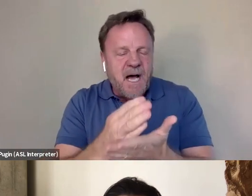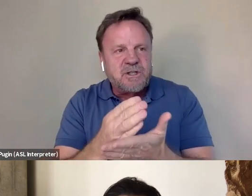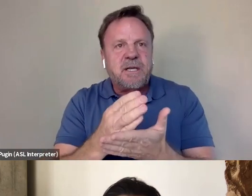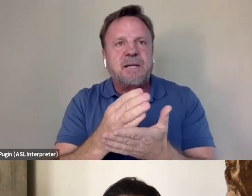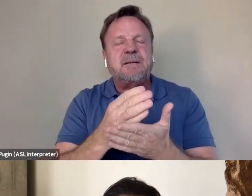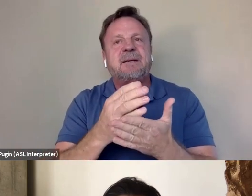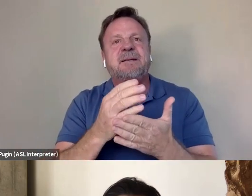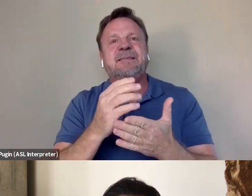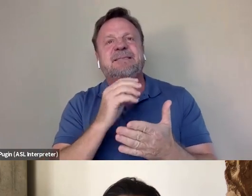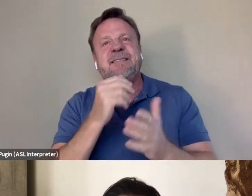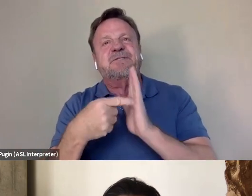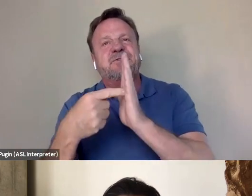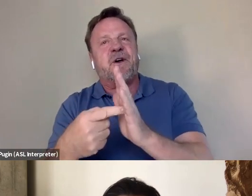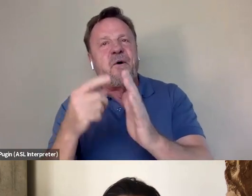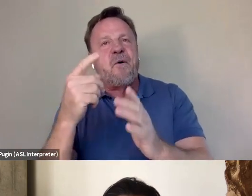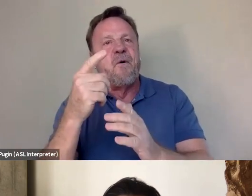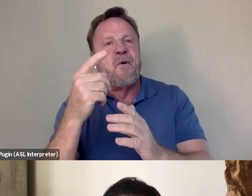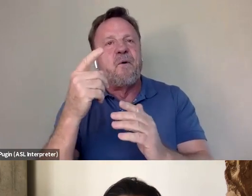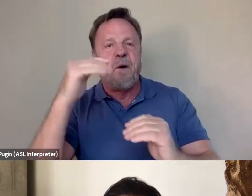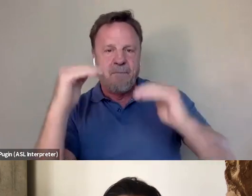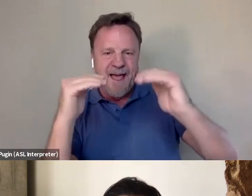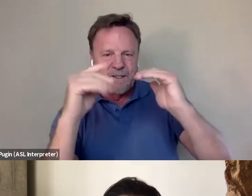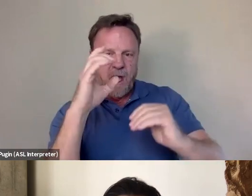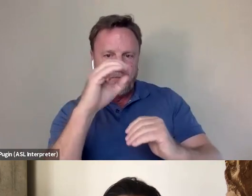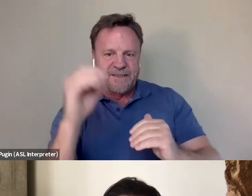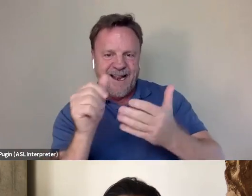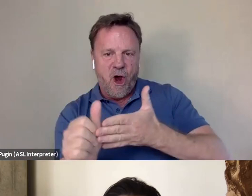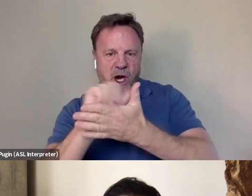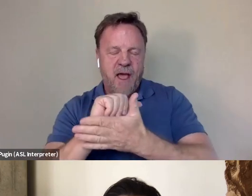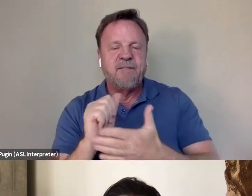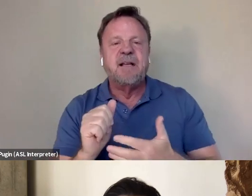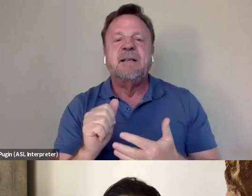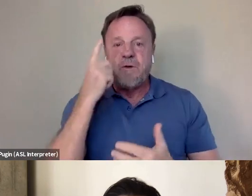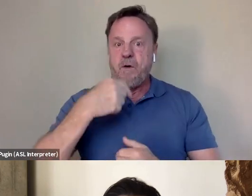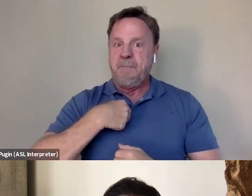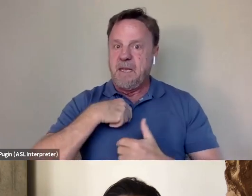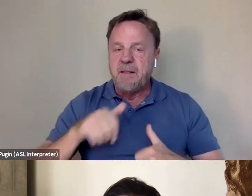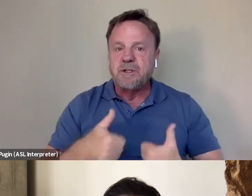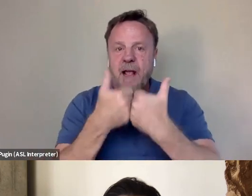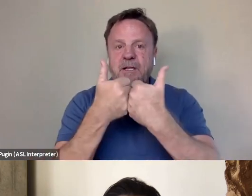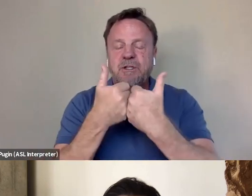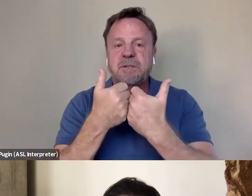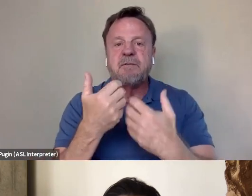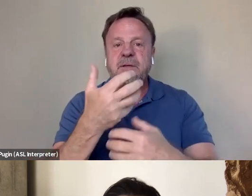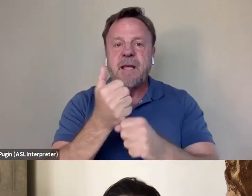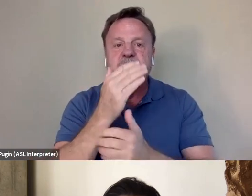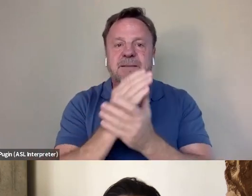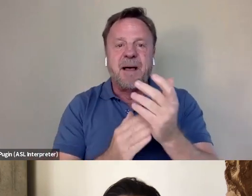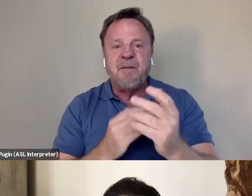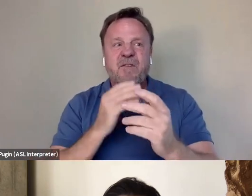like a 100% archive and things like that. So for me, like, you know, the challenges of, you know, getting some of the world's like biggest,